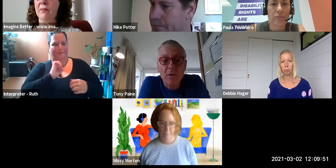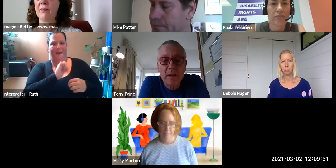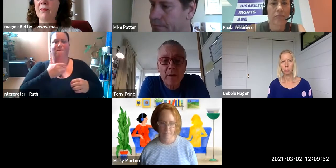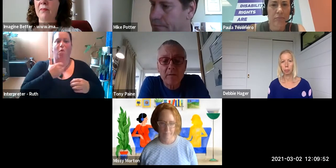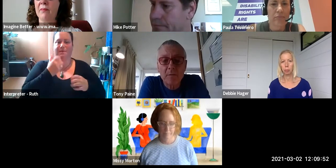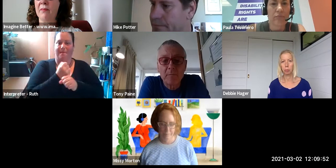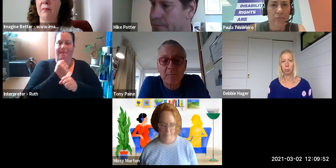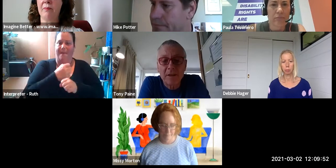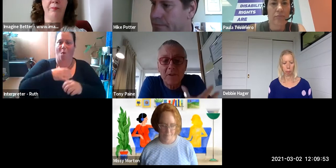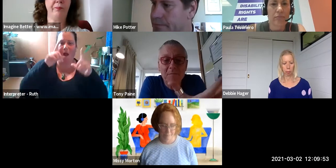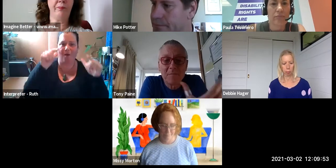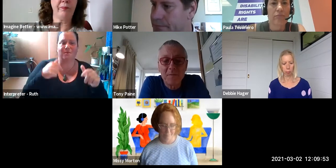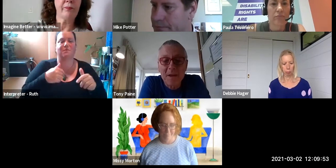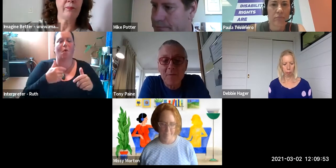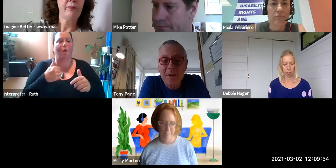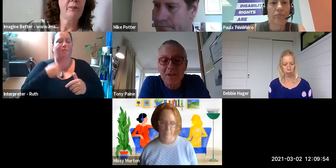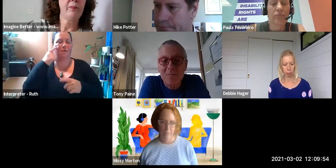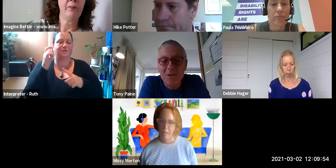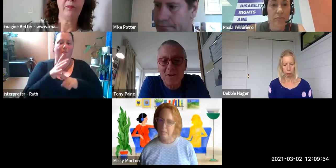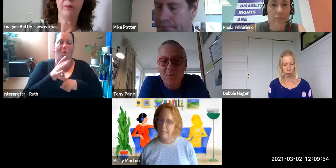sure that is part of the amplification process as well.